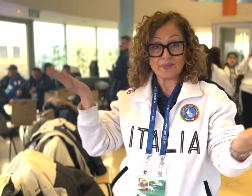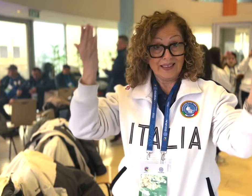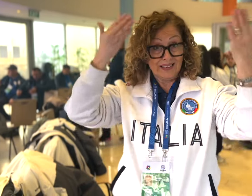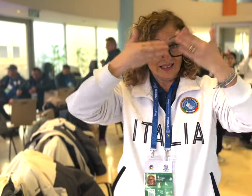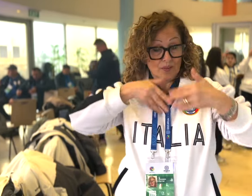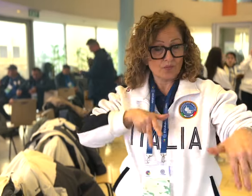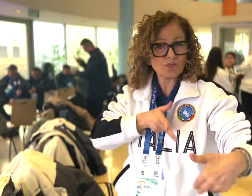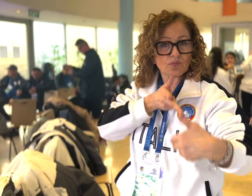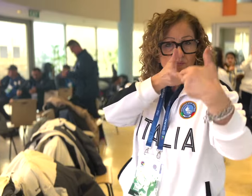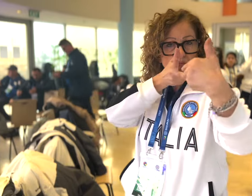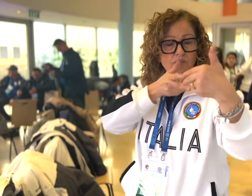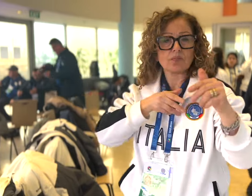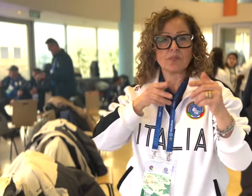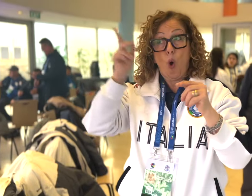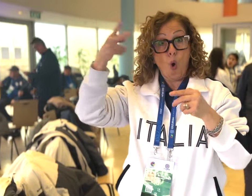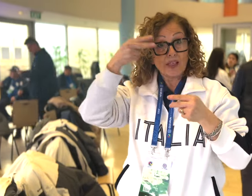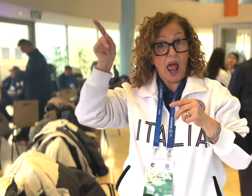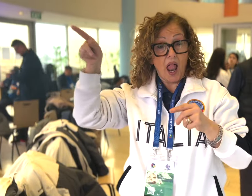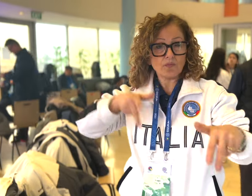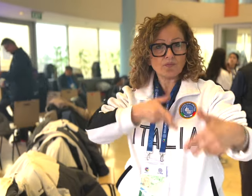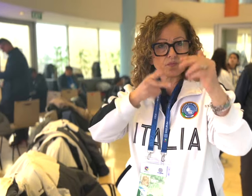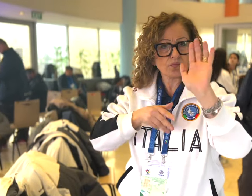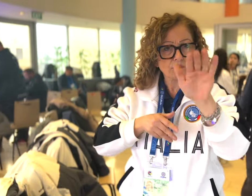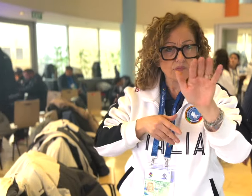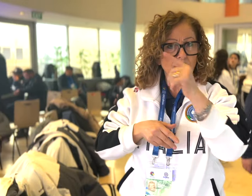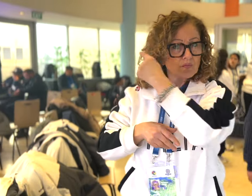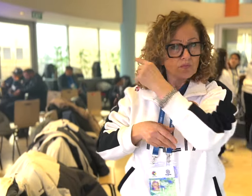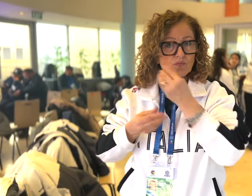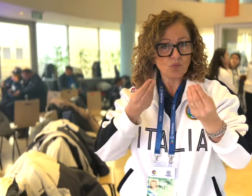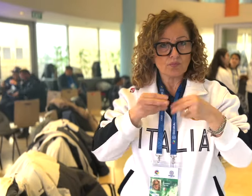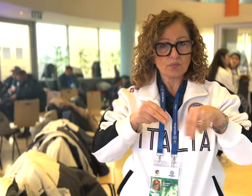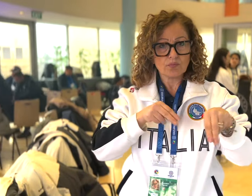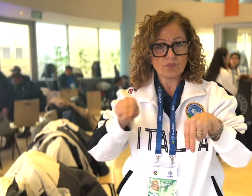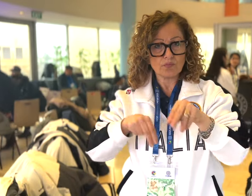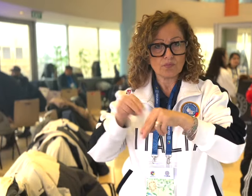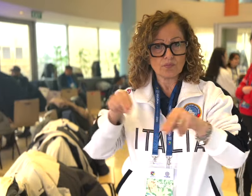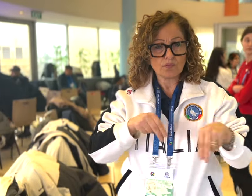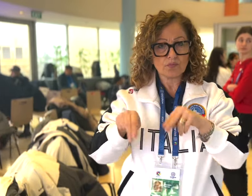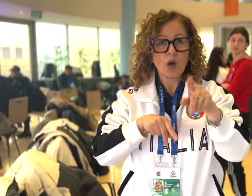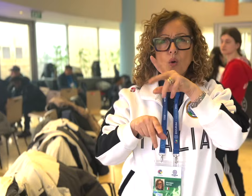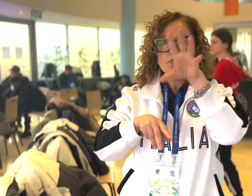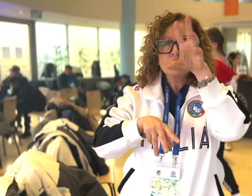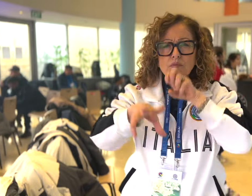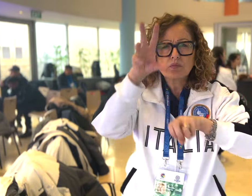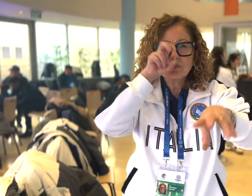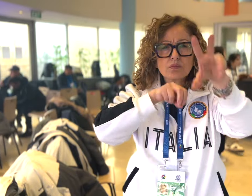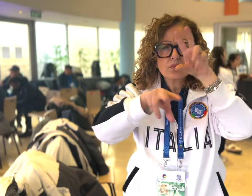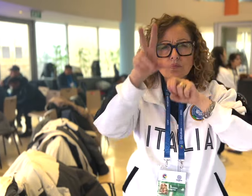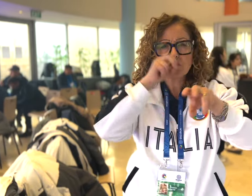the autistic athlete when he's in his hotel room and we'd study his opponent's moves and lay down a strategy. In the next